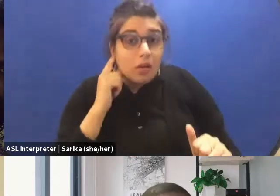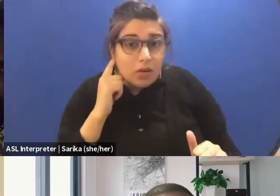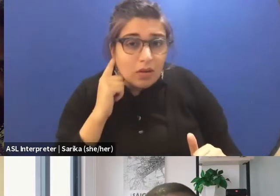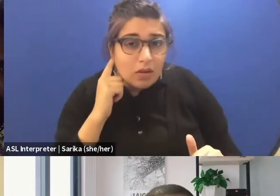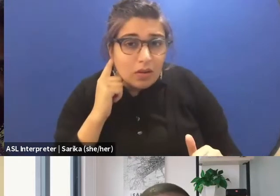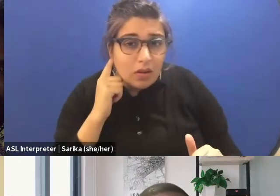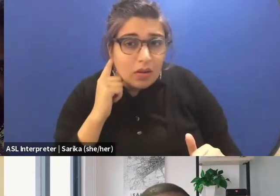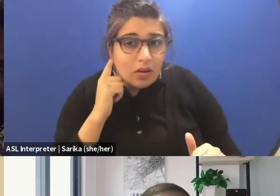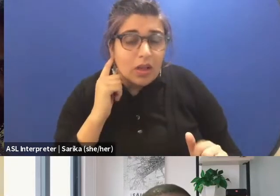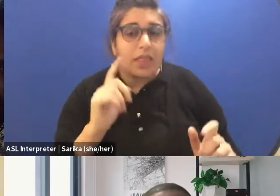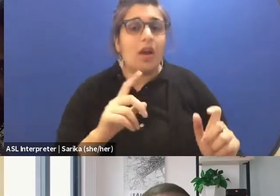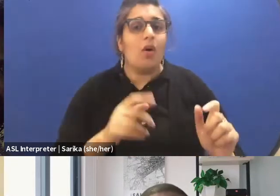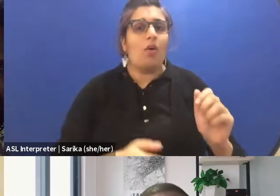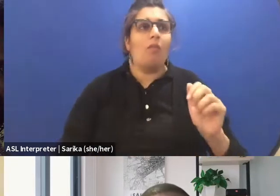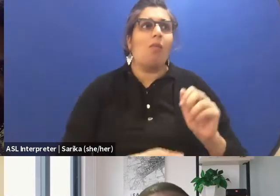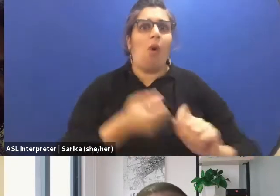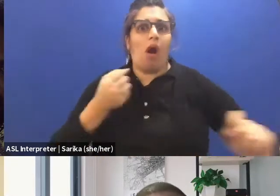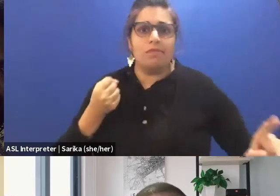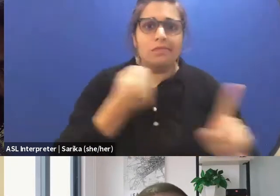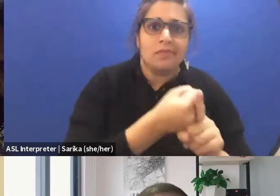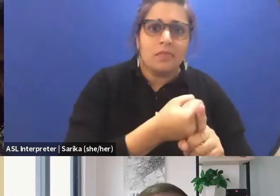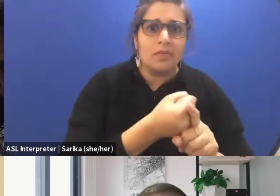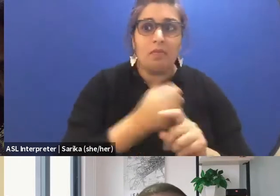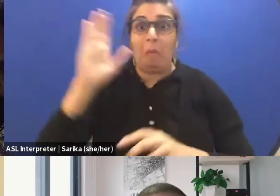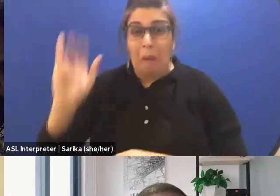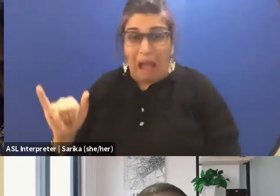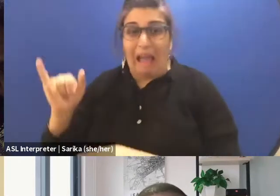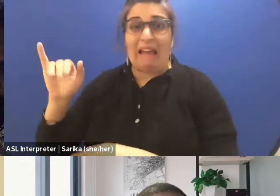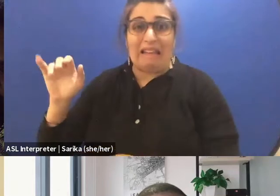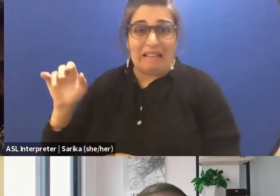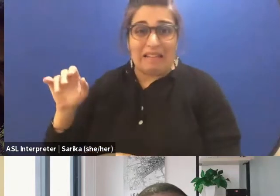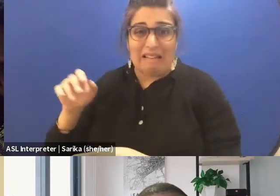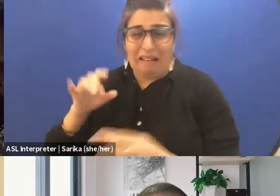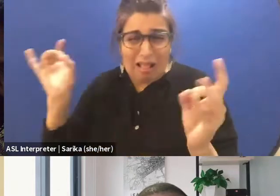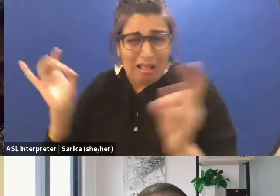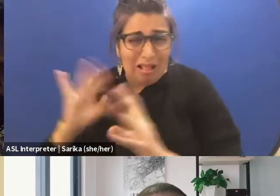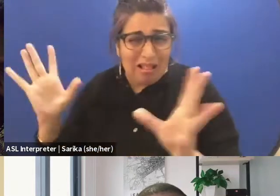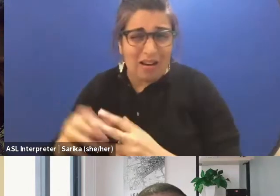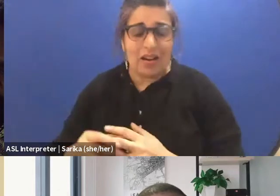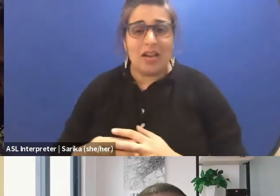They are more affected with this. And that was the story of two ladies